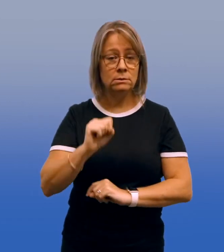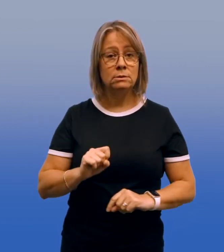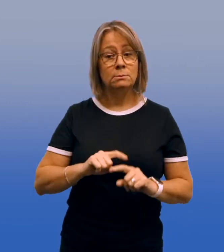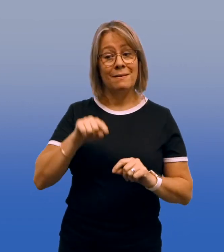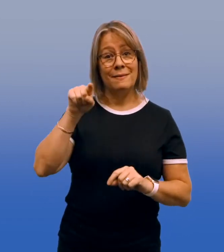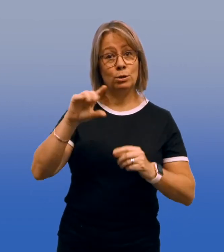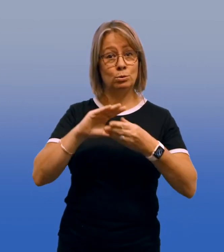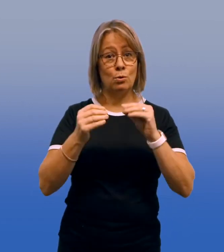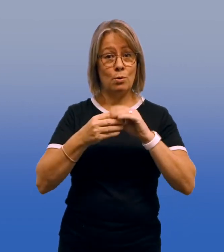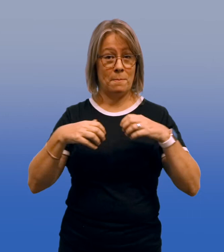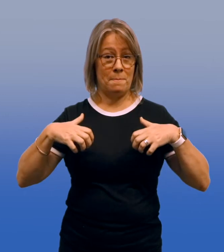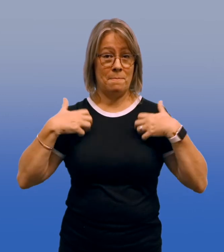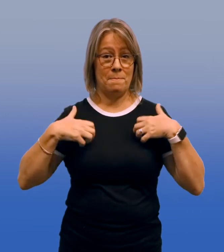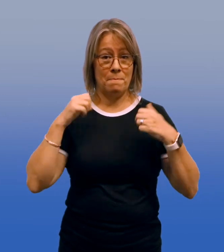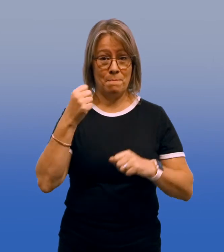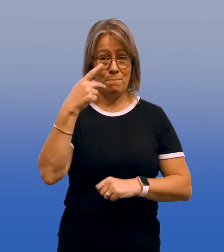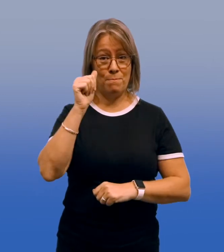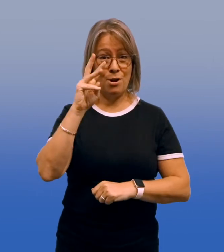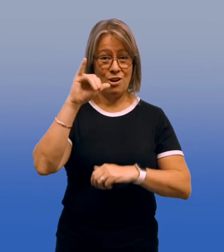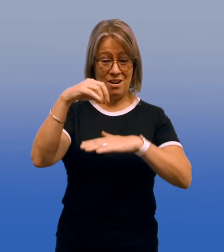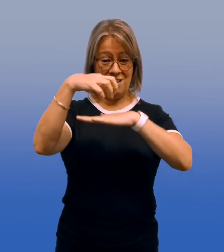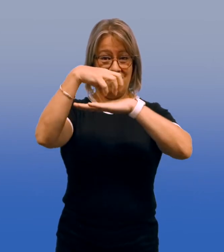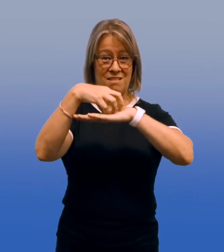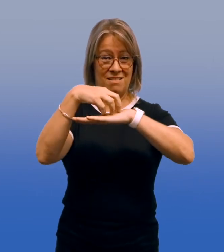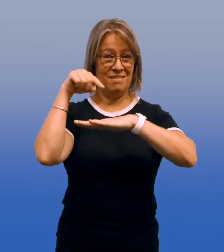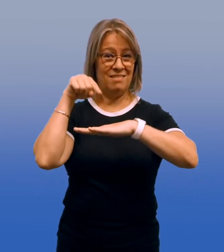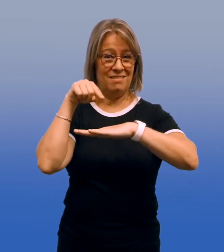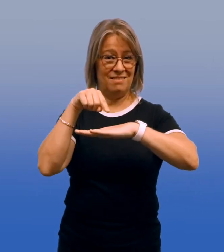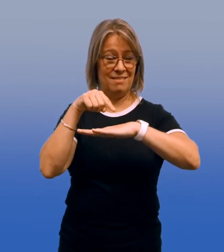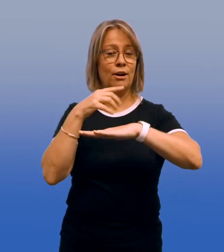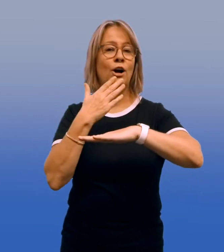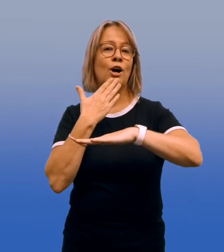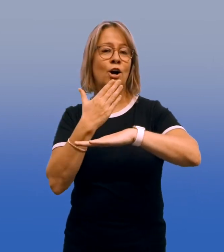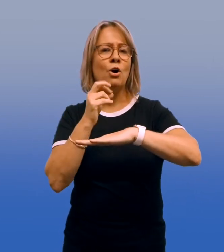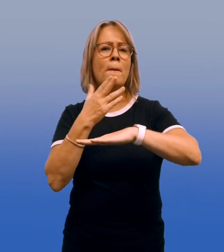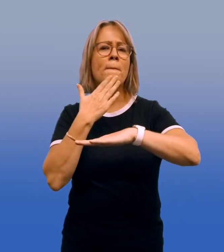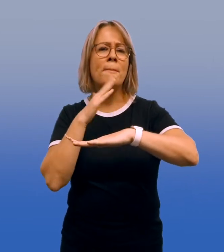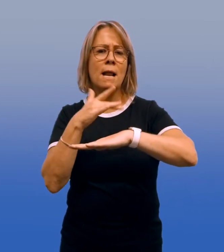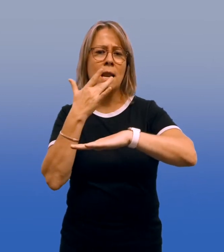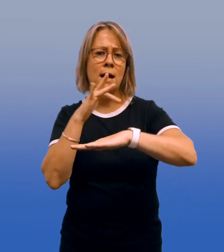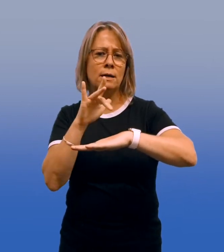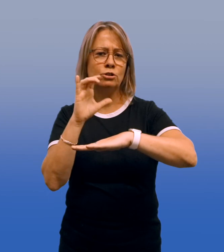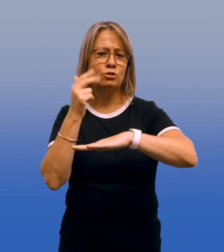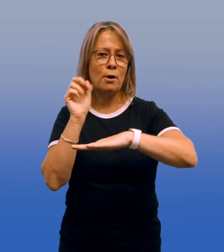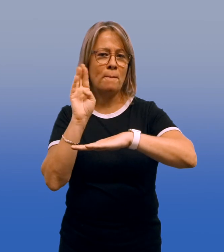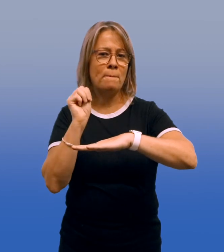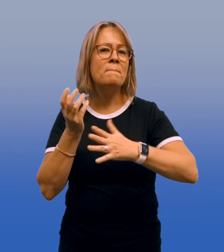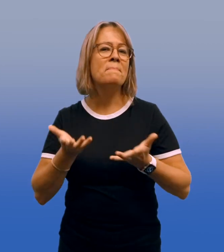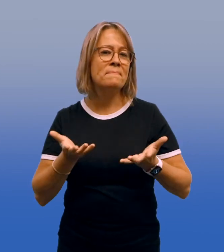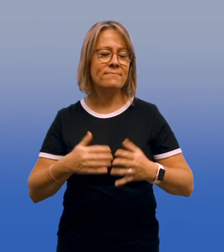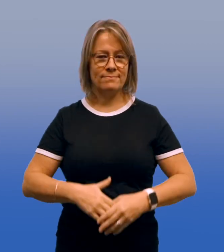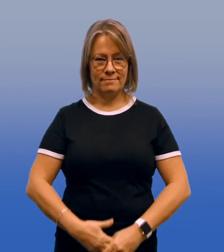In this story, "The Monkey's Paw," is the paw a good or bad luck charm?